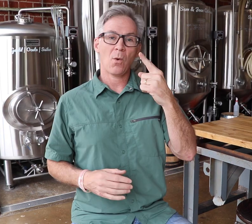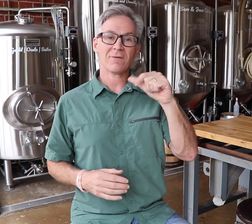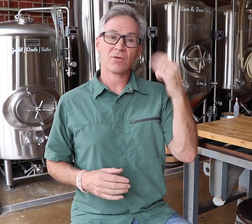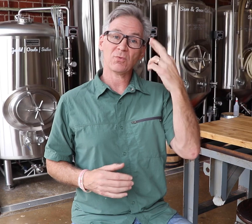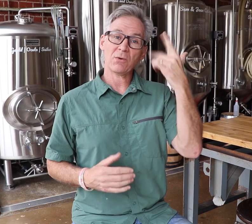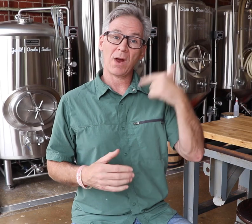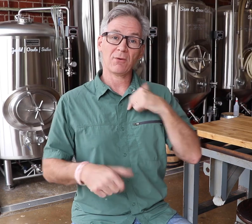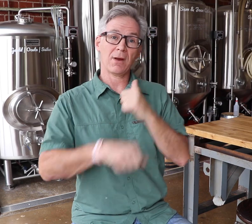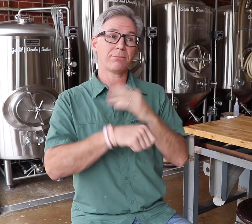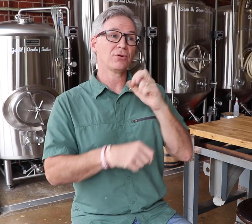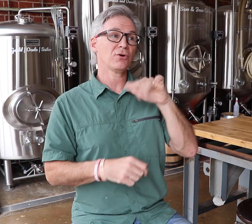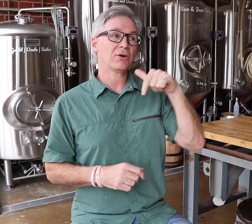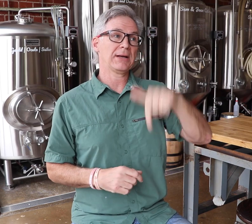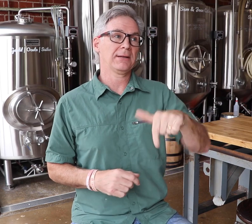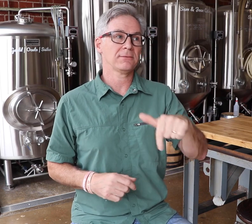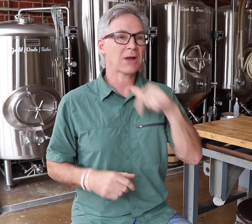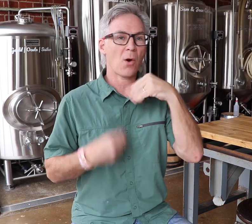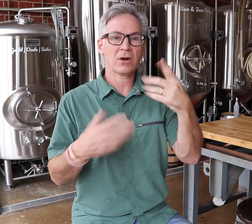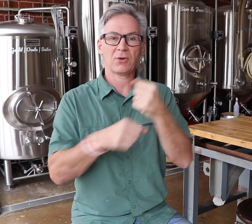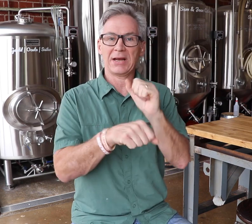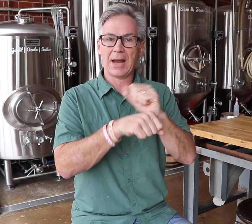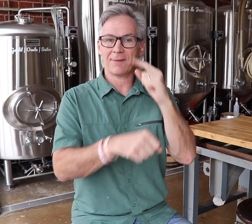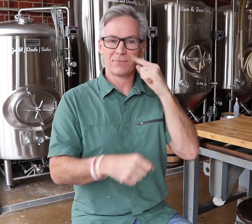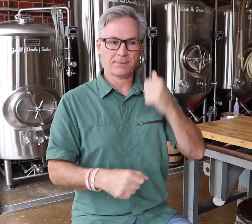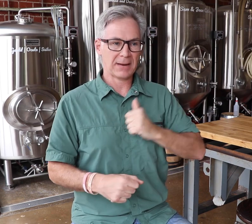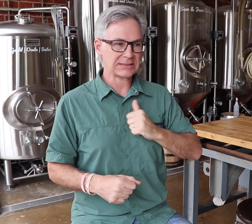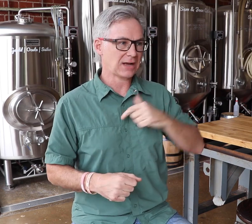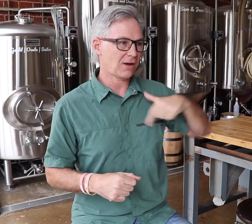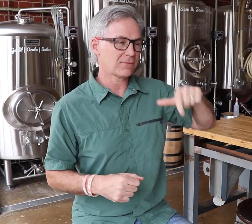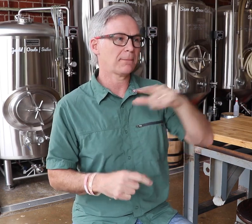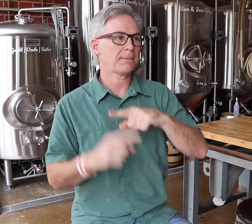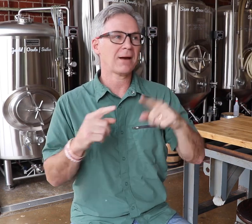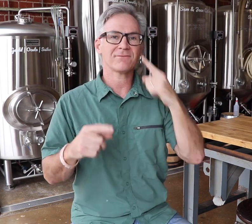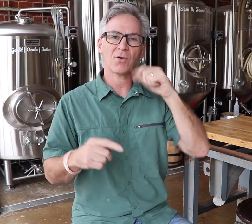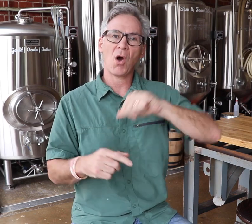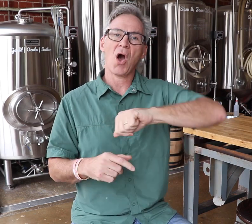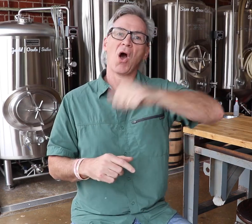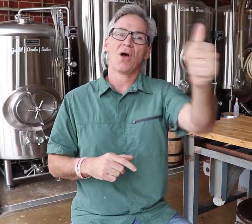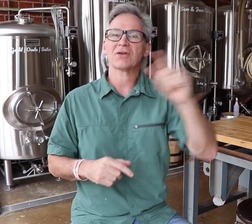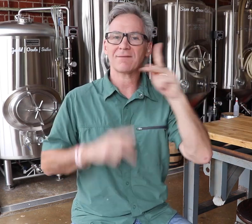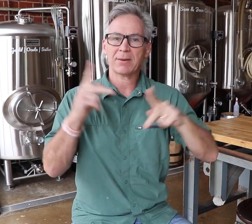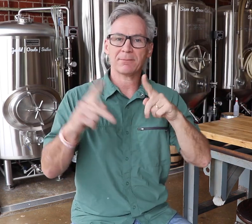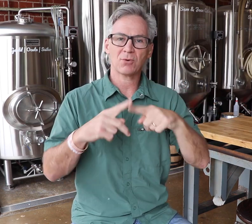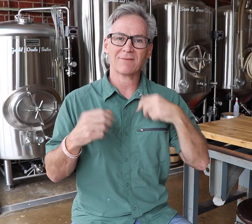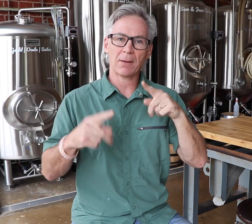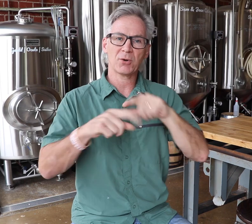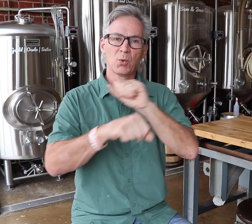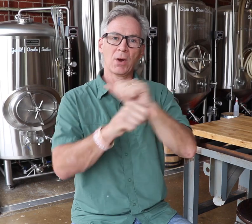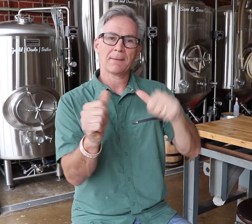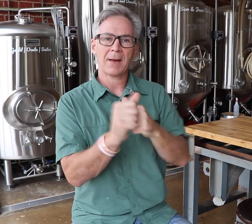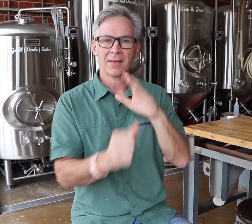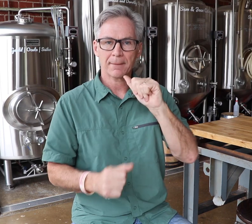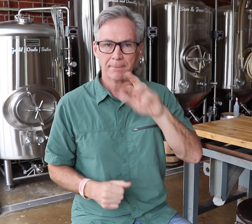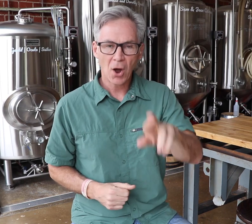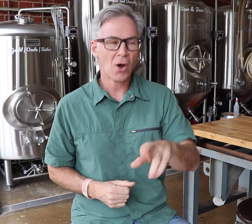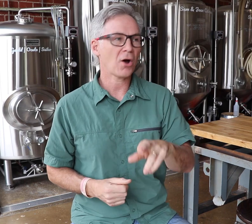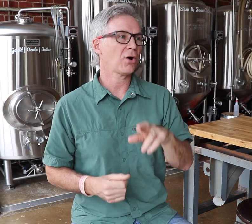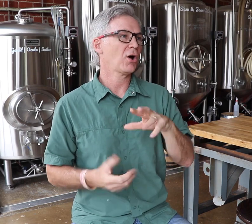One of the other reasons why I wanted to open a brewery was not just to provide a job for myself or few others, but to give an opportunity for any other deaf people to work behind a bar,